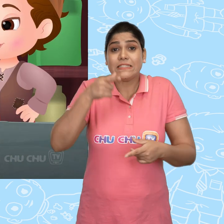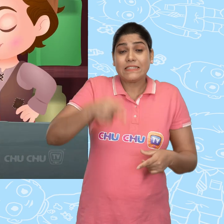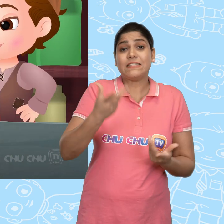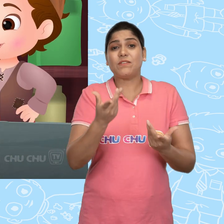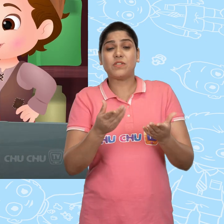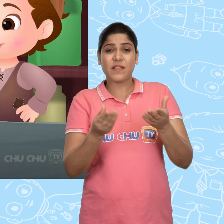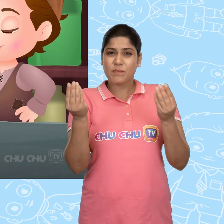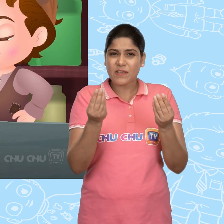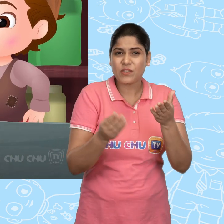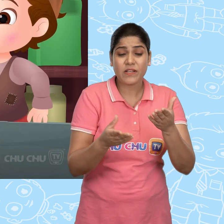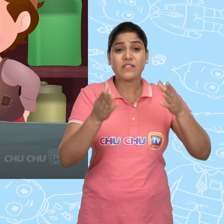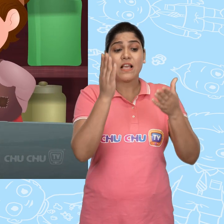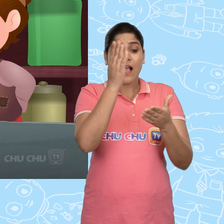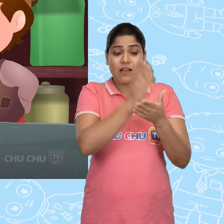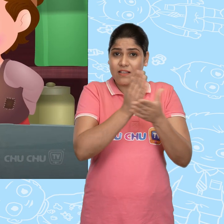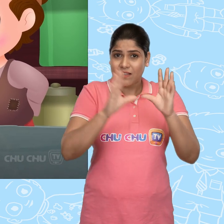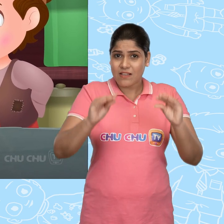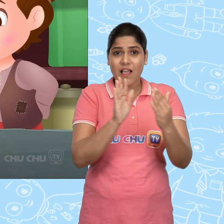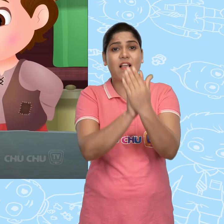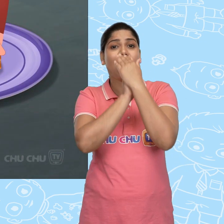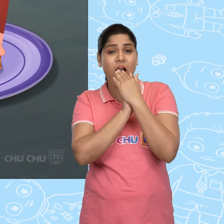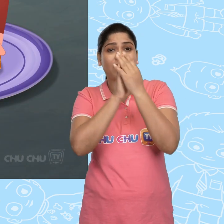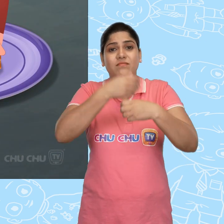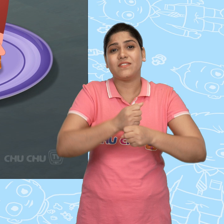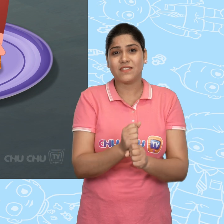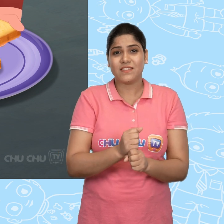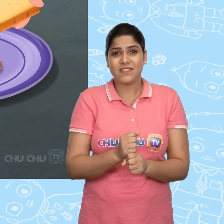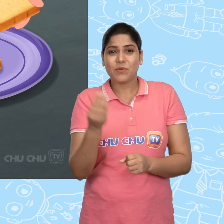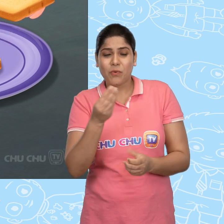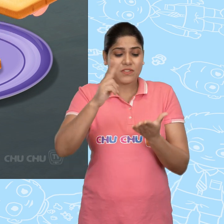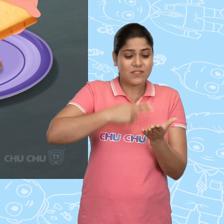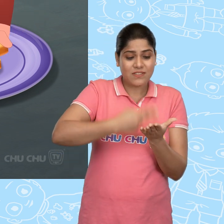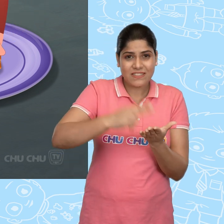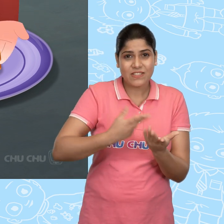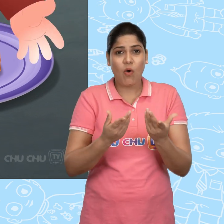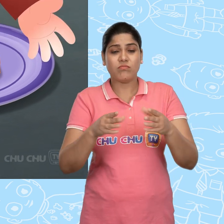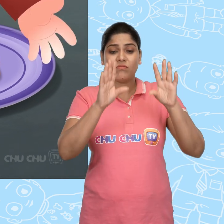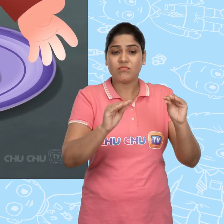And so Jack made himself a sandwich with some cheese and dry bread.